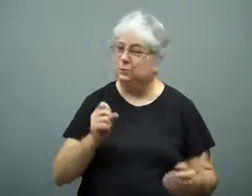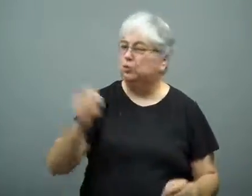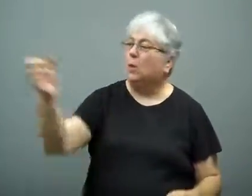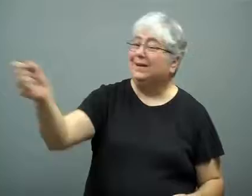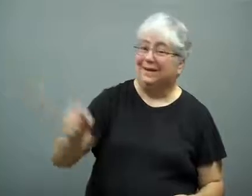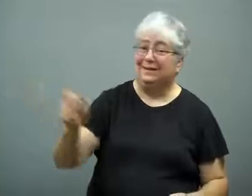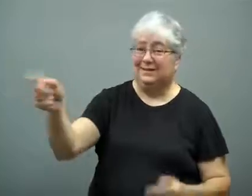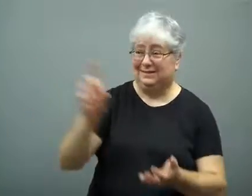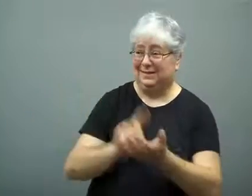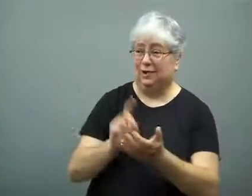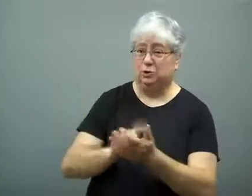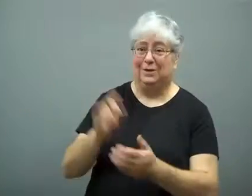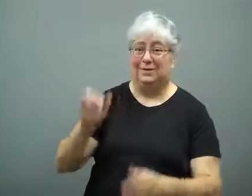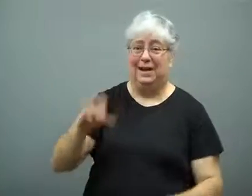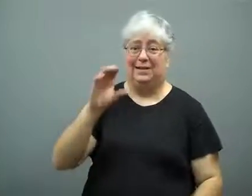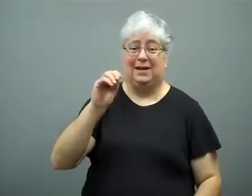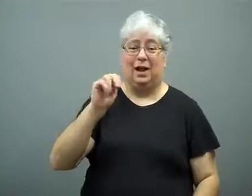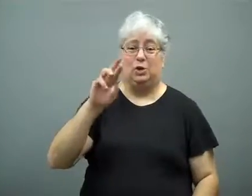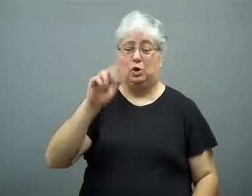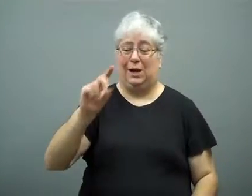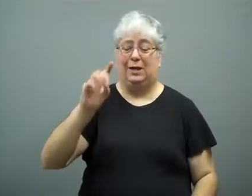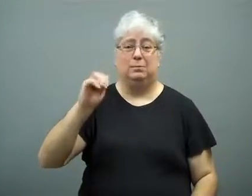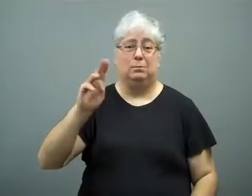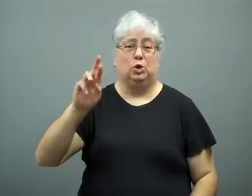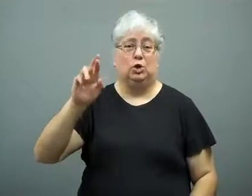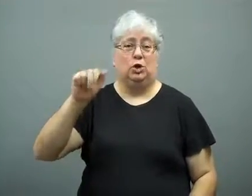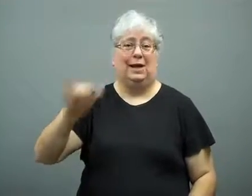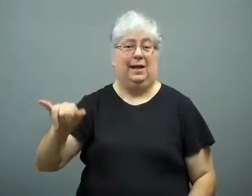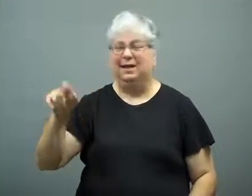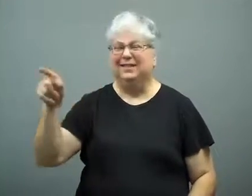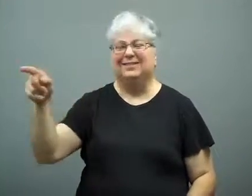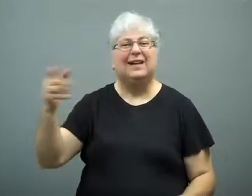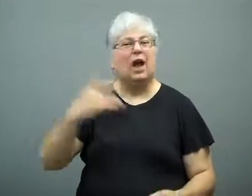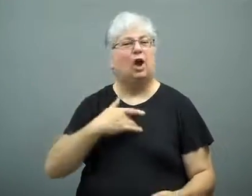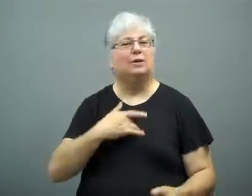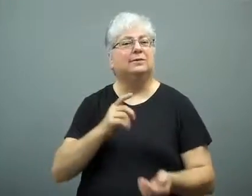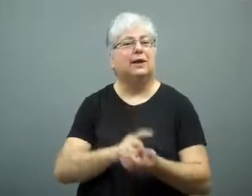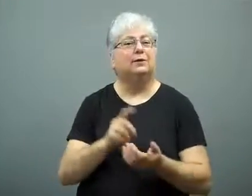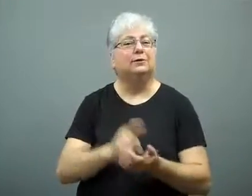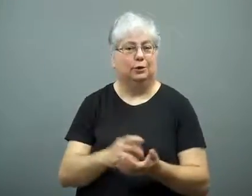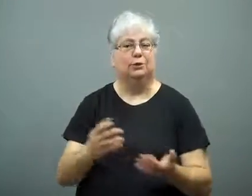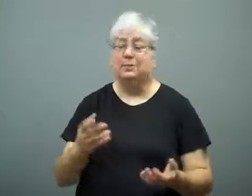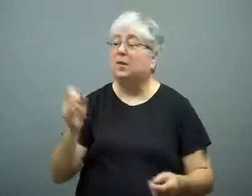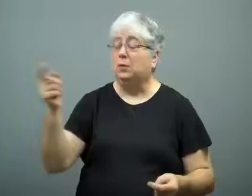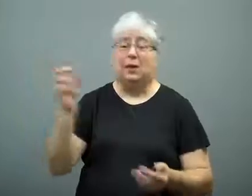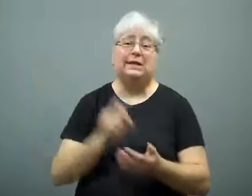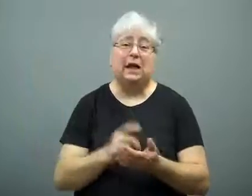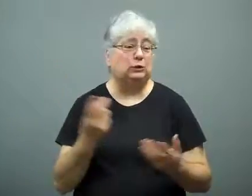So he brought in Dr Conrad Murray, who is a cardiologist.